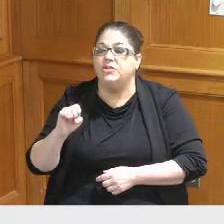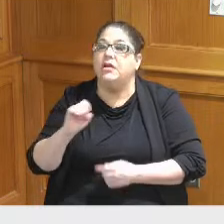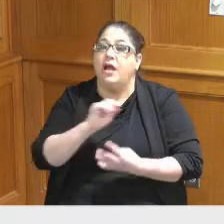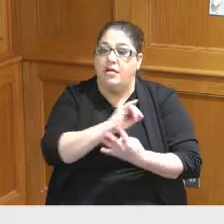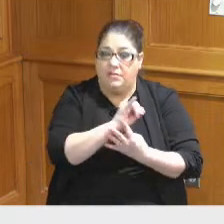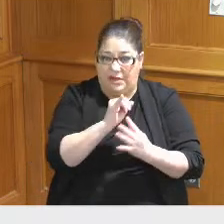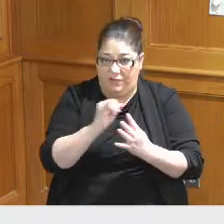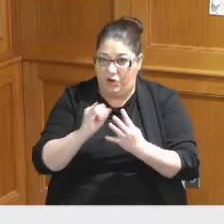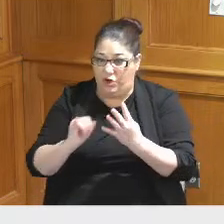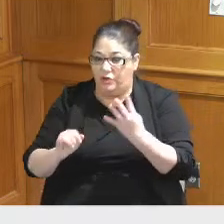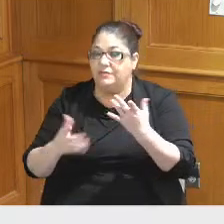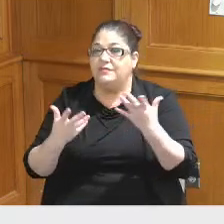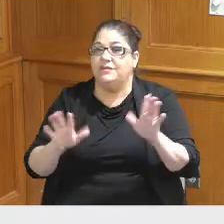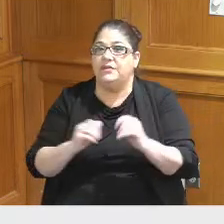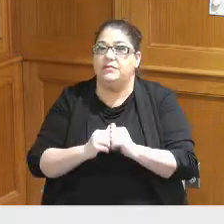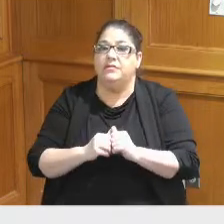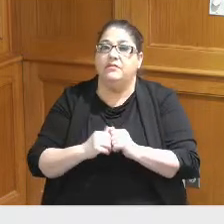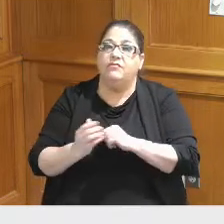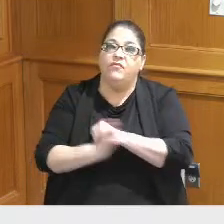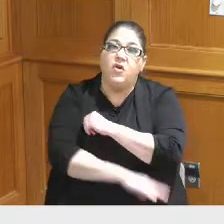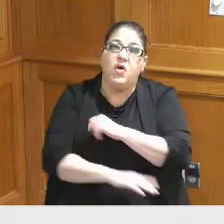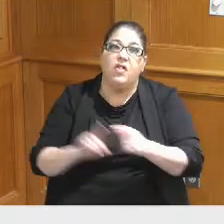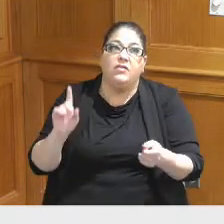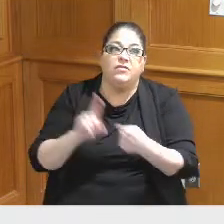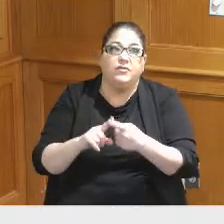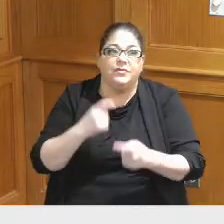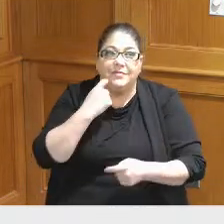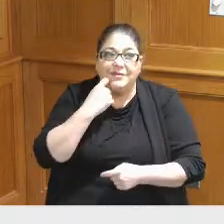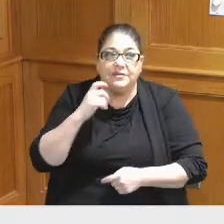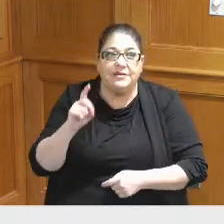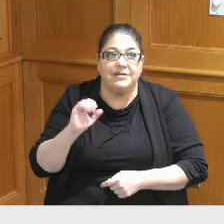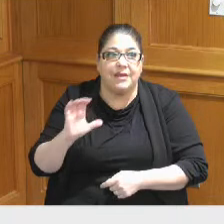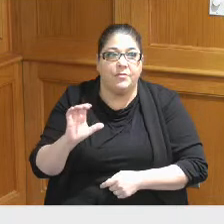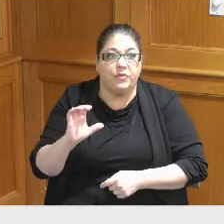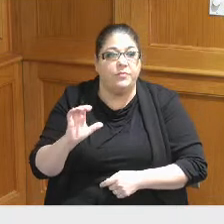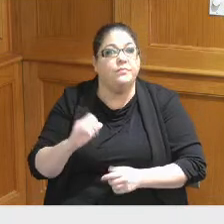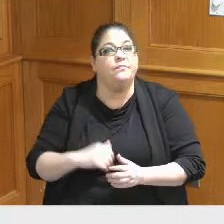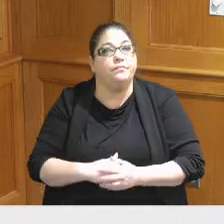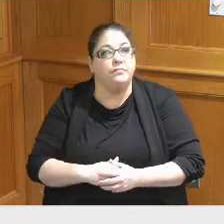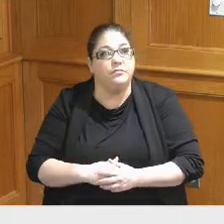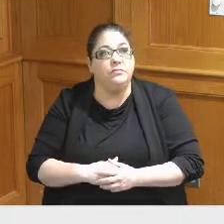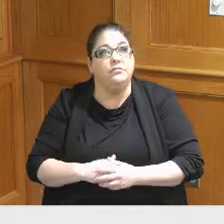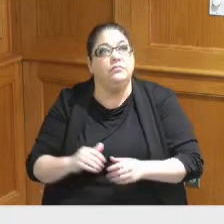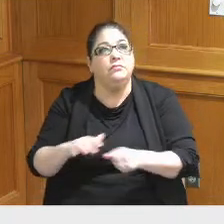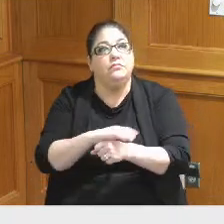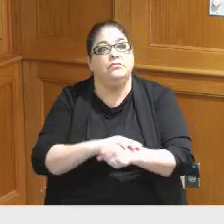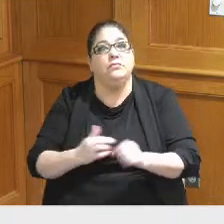went through the late fall into the into December I believe local Representatives including County